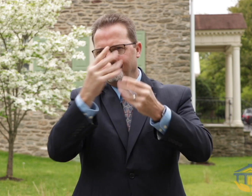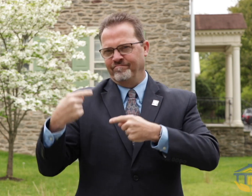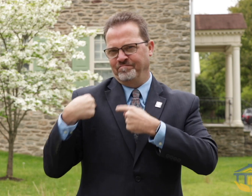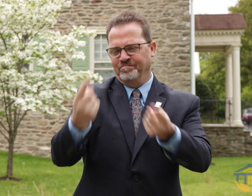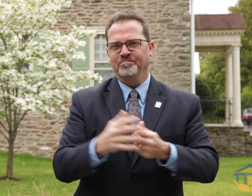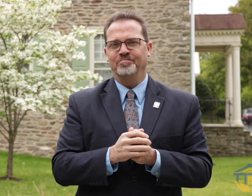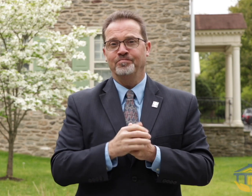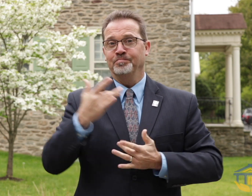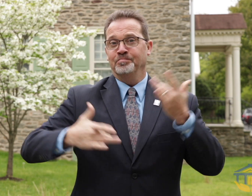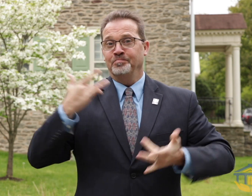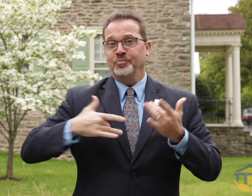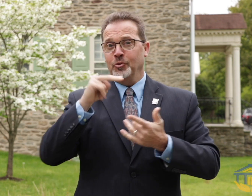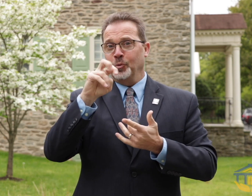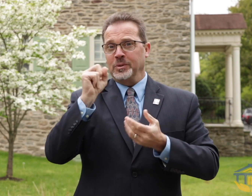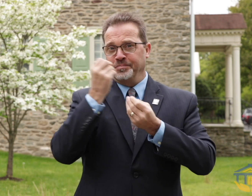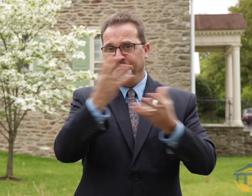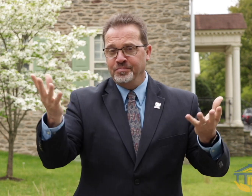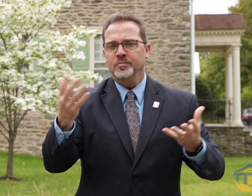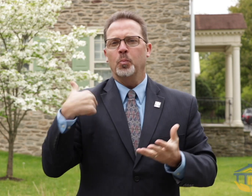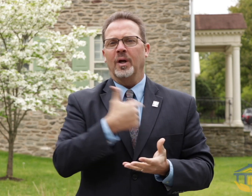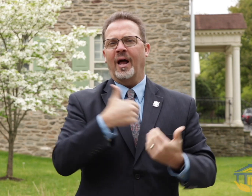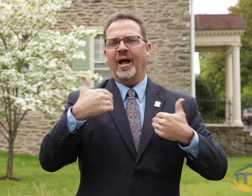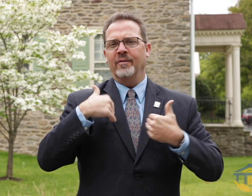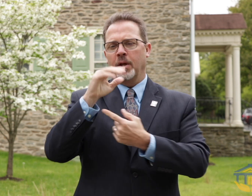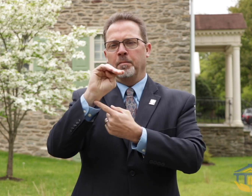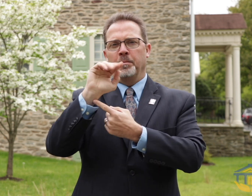few announcements for you this month. The first news to share with you is about